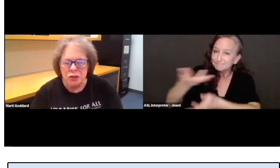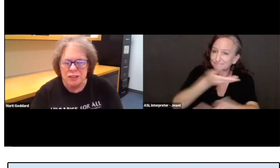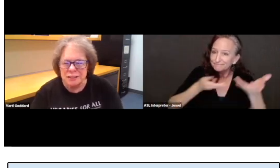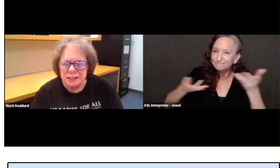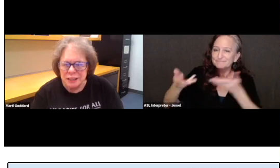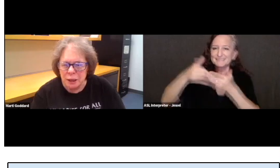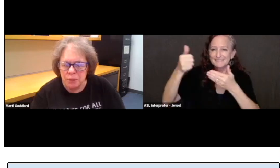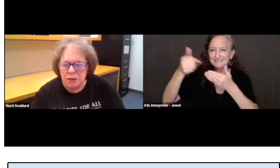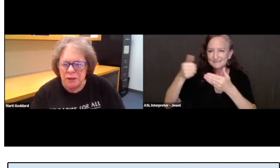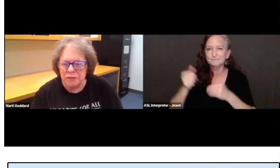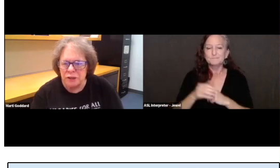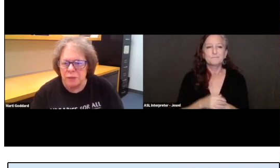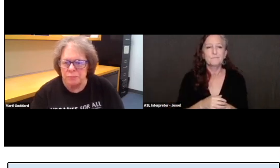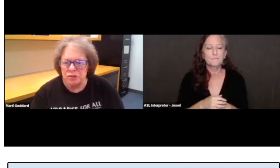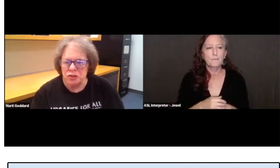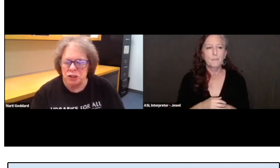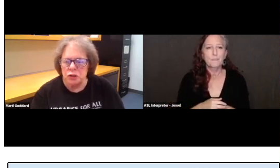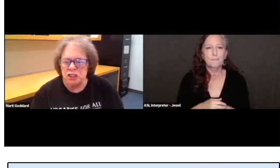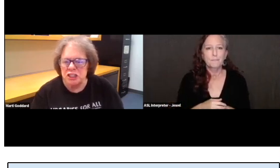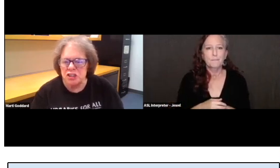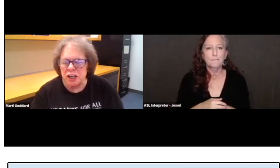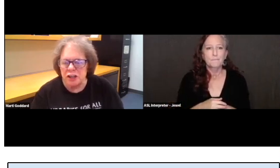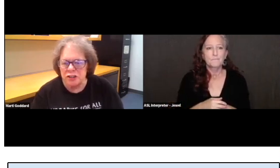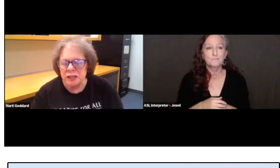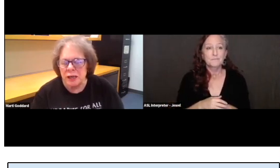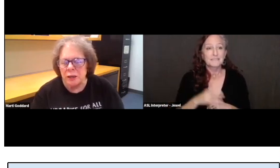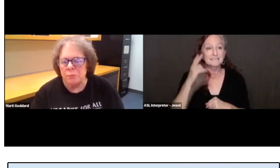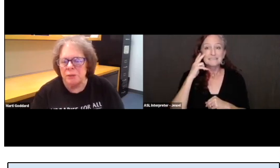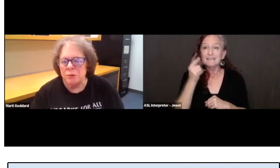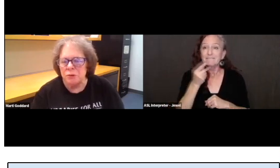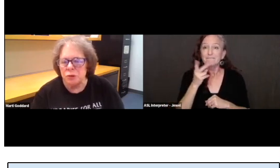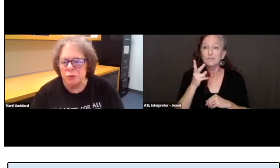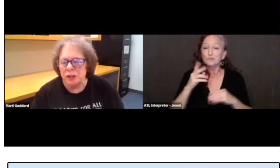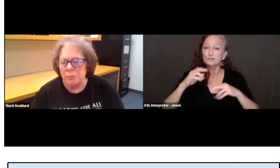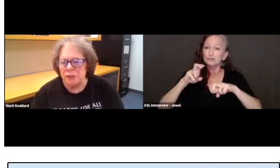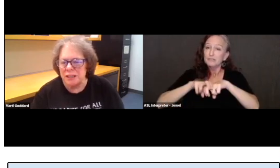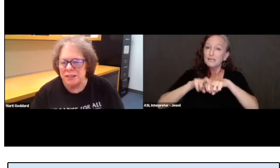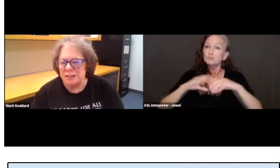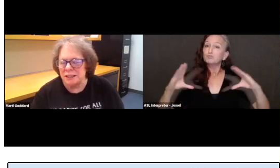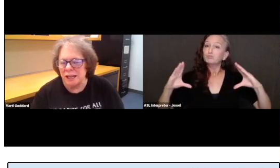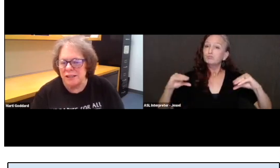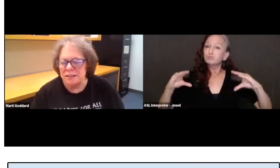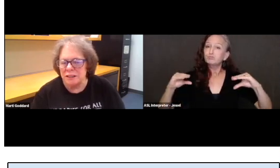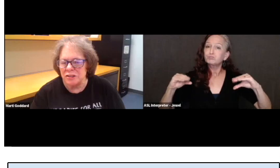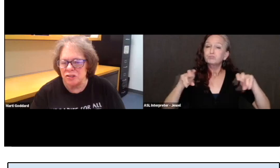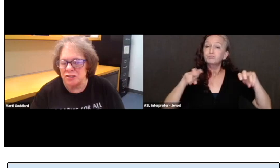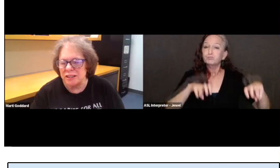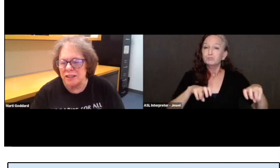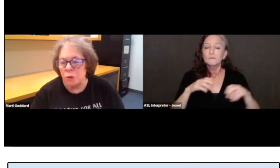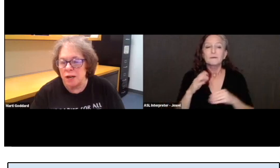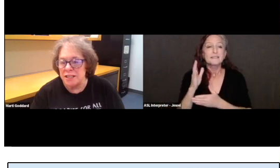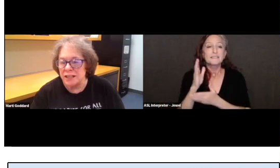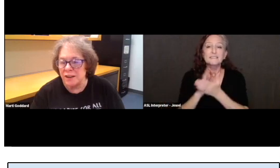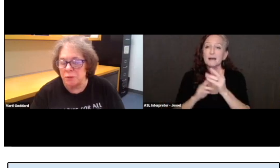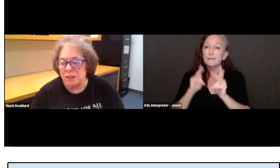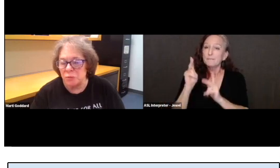And you can see a couple of sort of cushy chairs. People who were helping us design the Center so they wanted to have a place